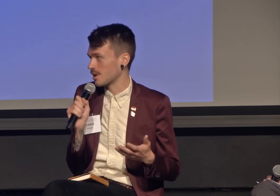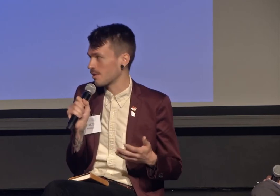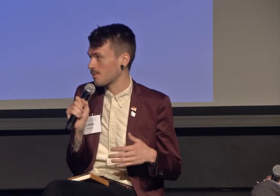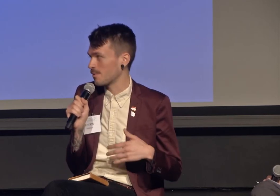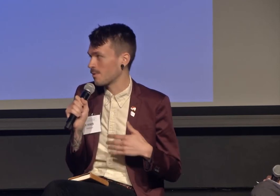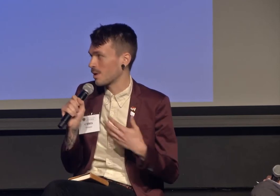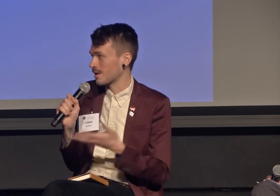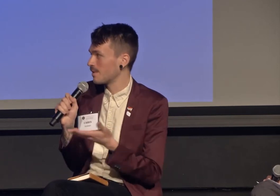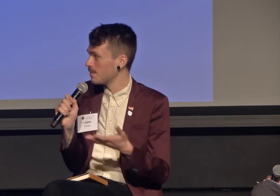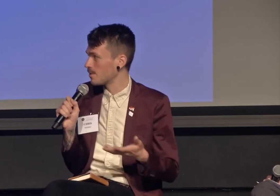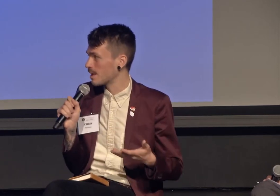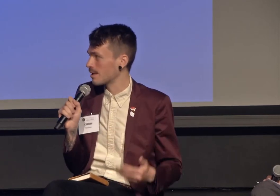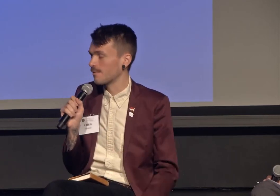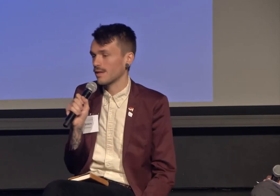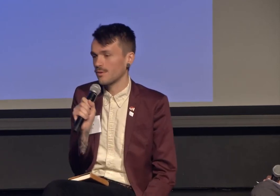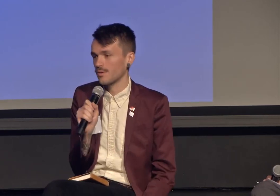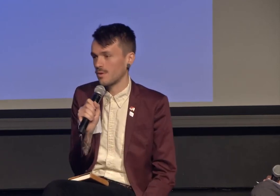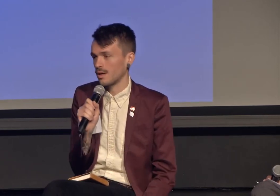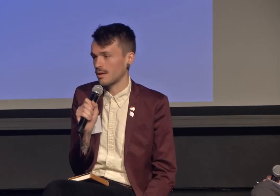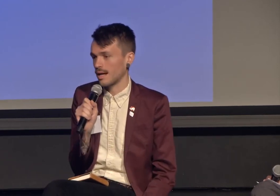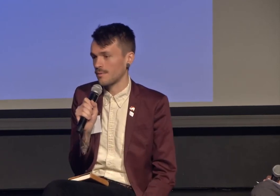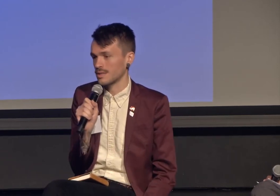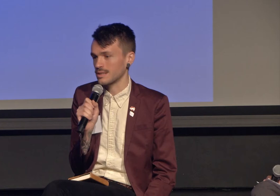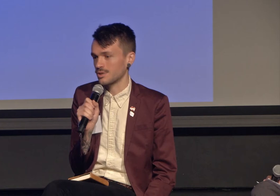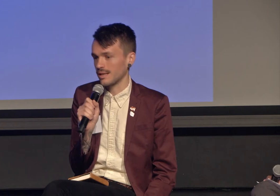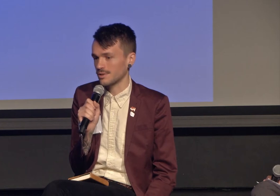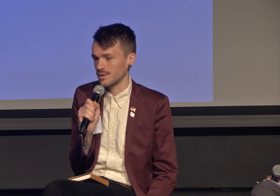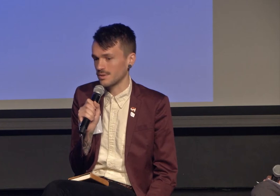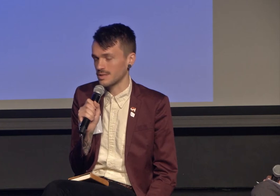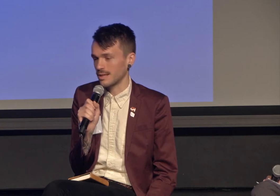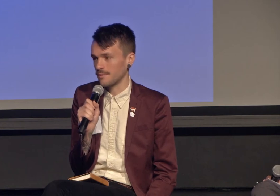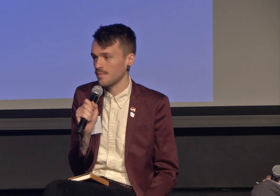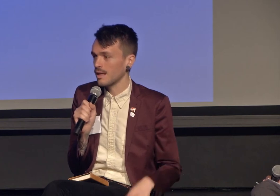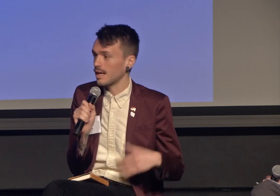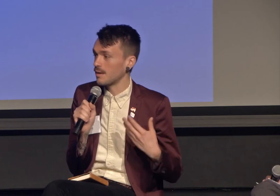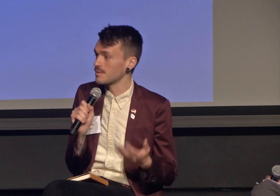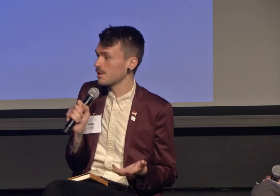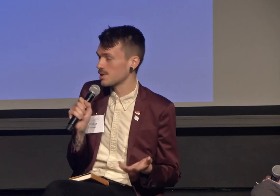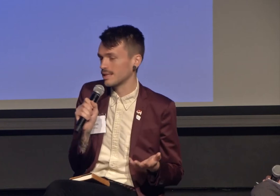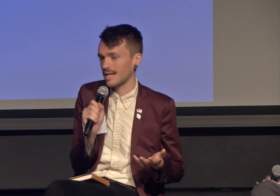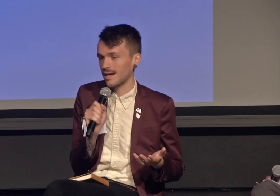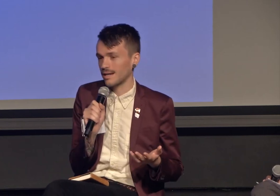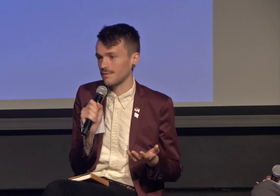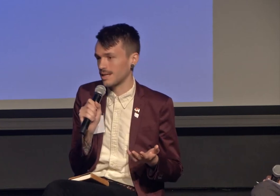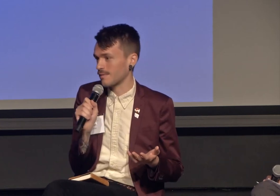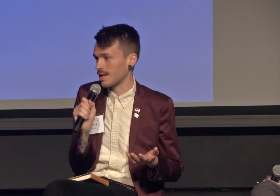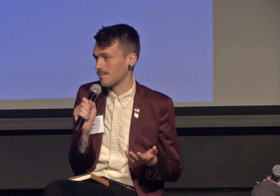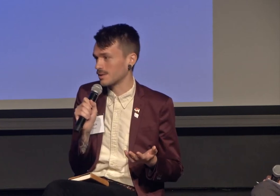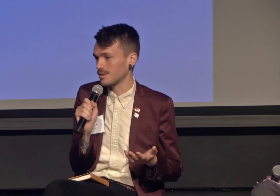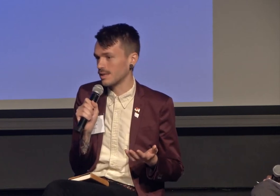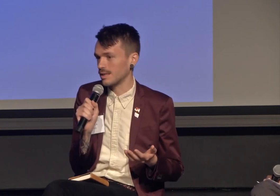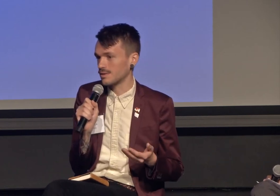through the work of Eboo and Interfaith Youth Corps that I was challenged to do so. I was fortunate enough to have the opportunity to work